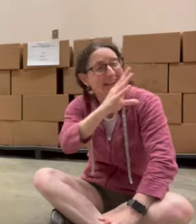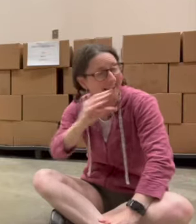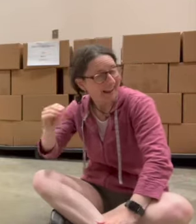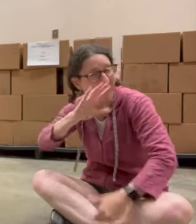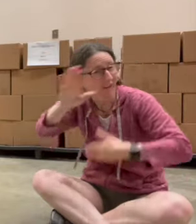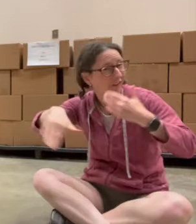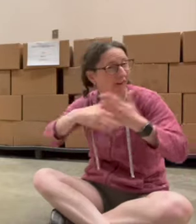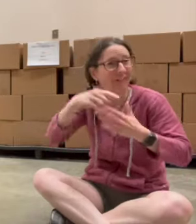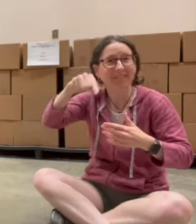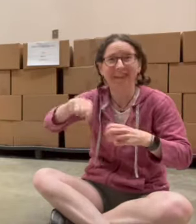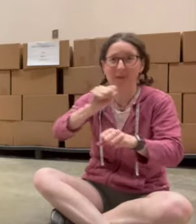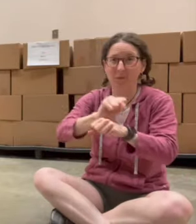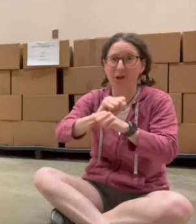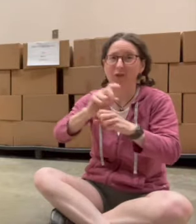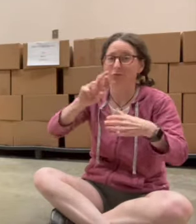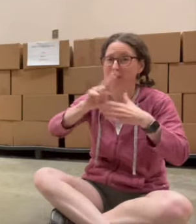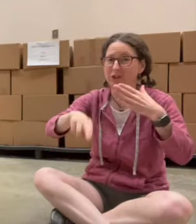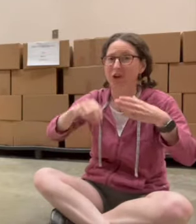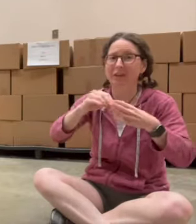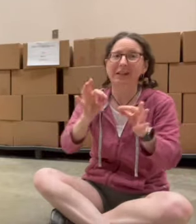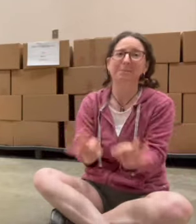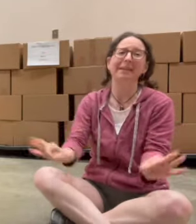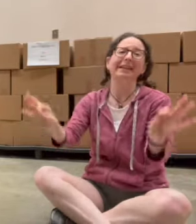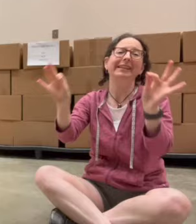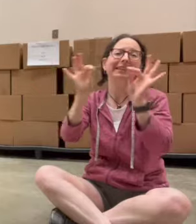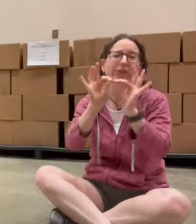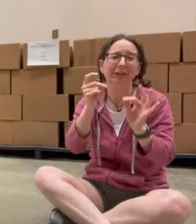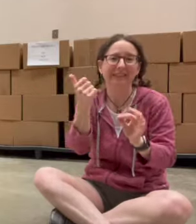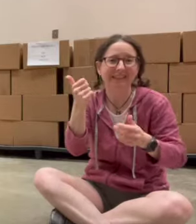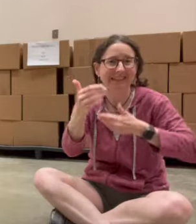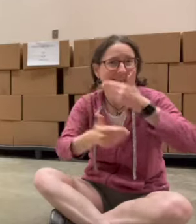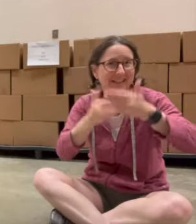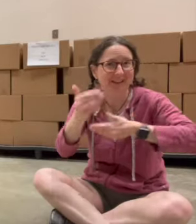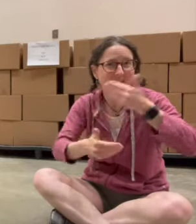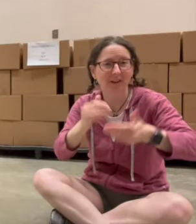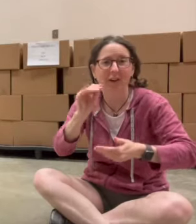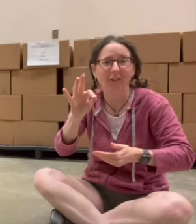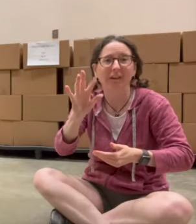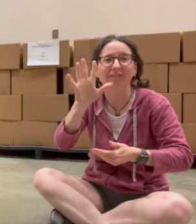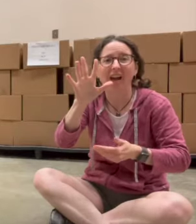this small pilot project was successful enough that we then attempted a major de-accession